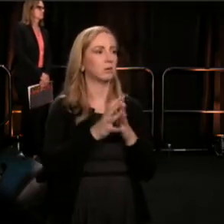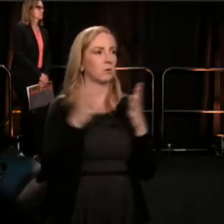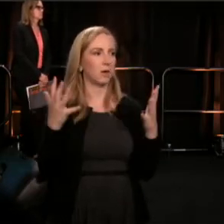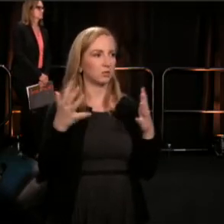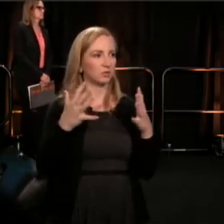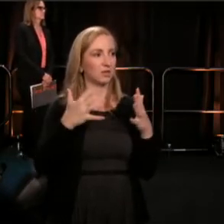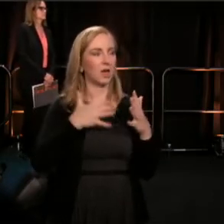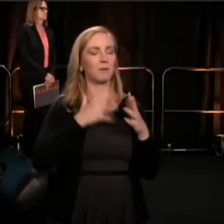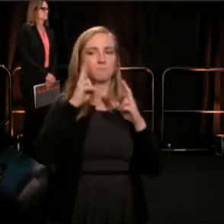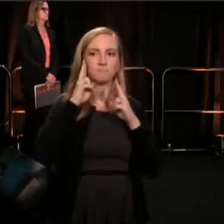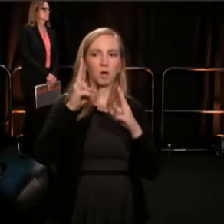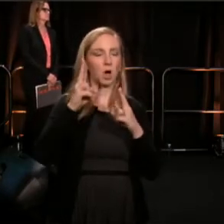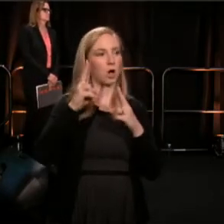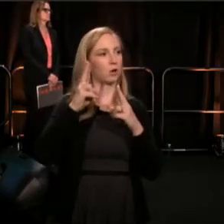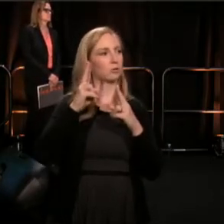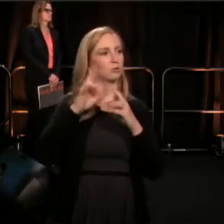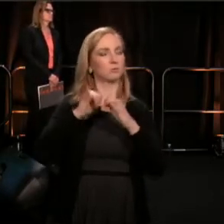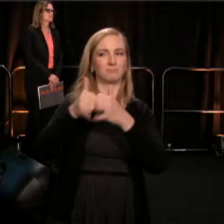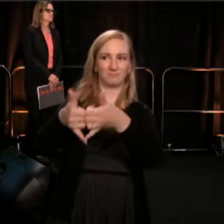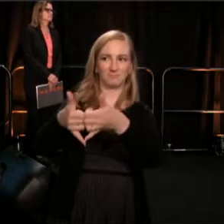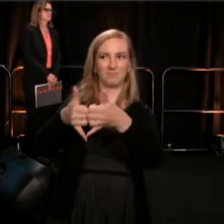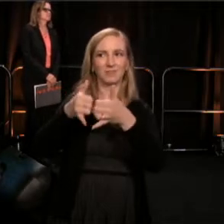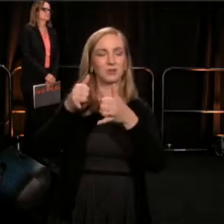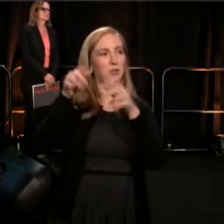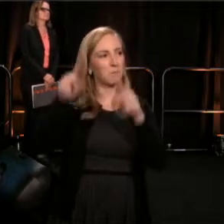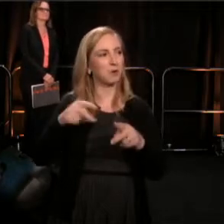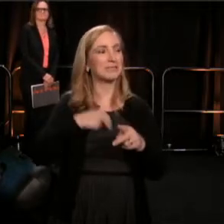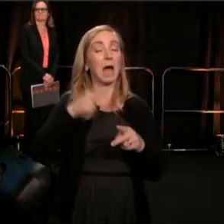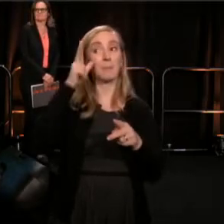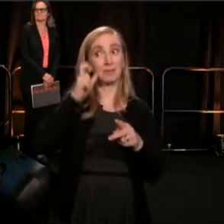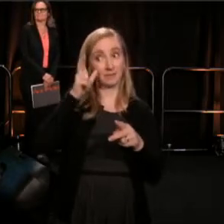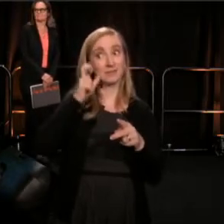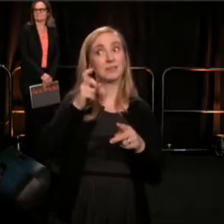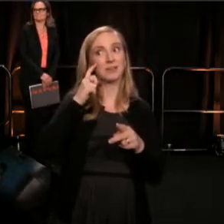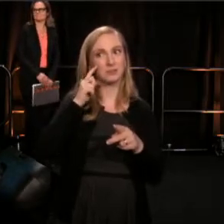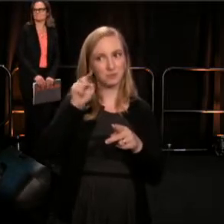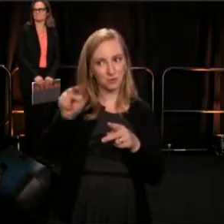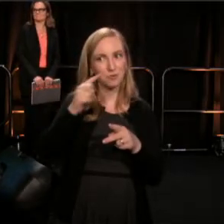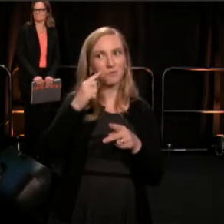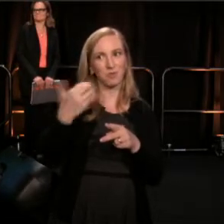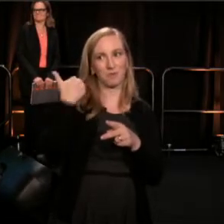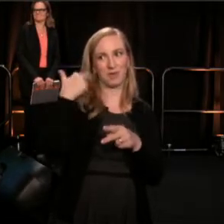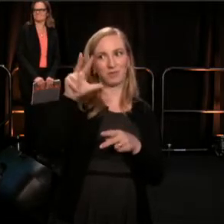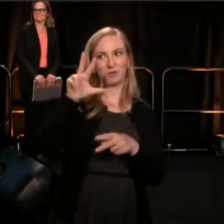to the man I have been listening to, for the last 35 years: John O'Neill.